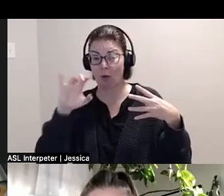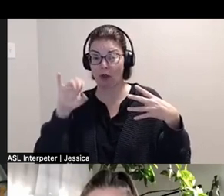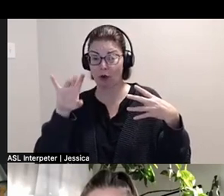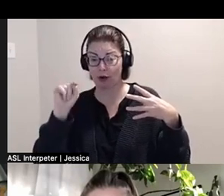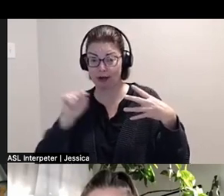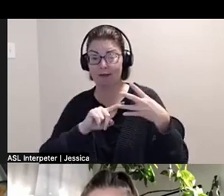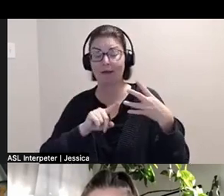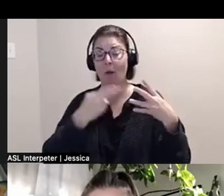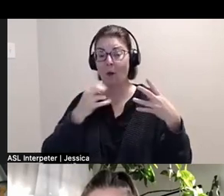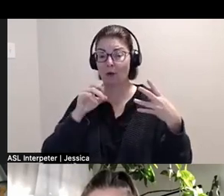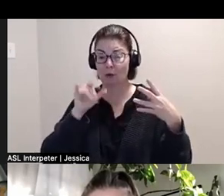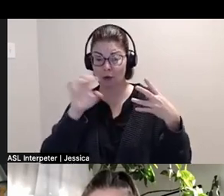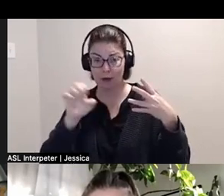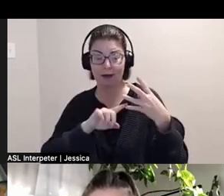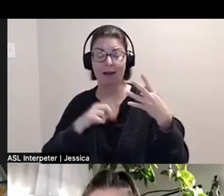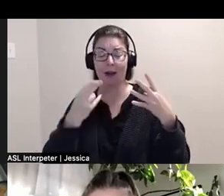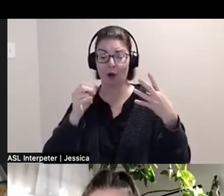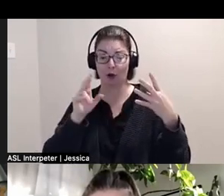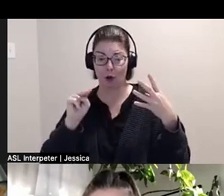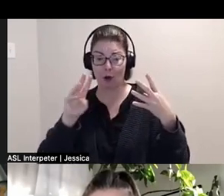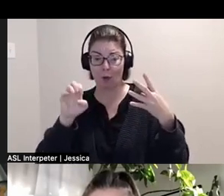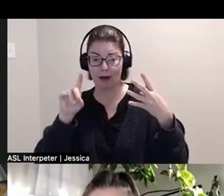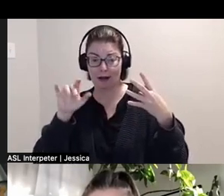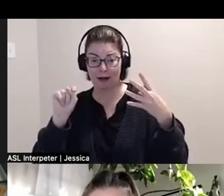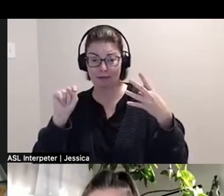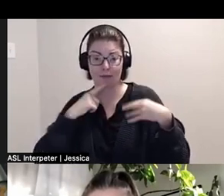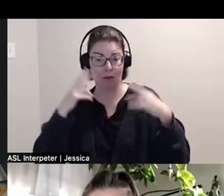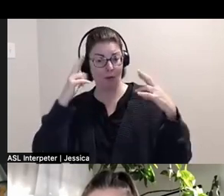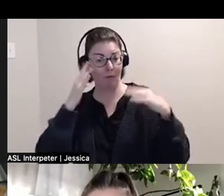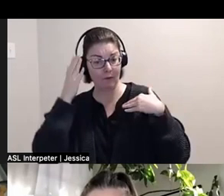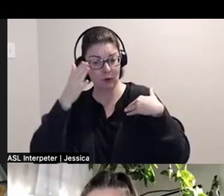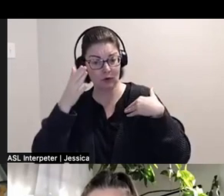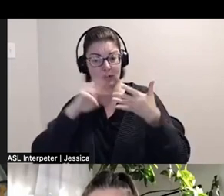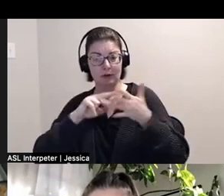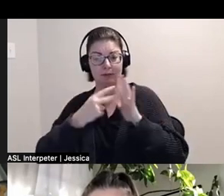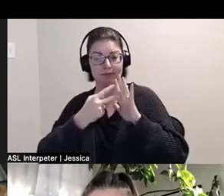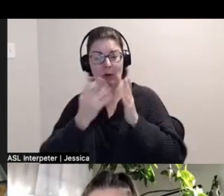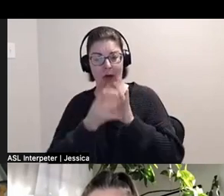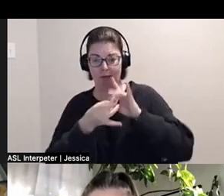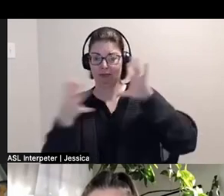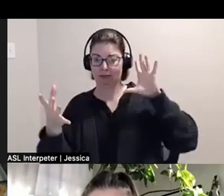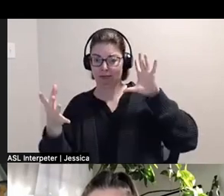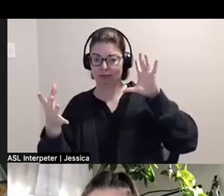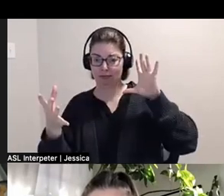with Land Back from Turtle Island to Palestine. It is my pleasure to work with our guest curator Sarah-Tai Black